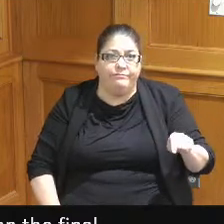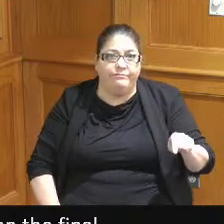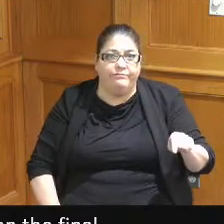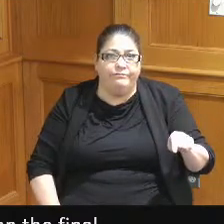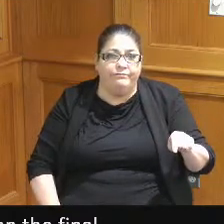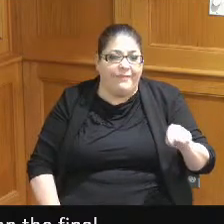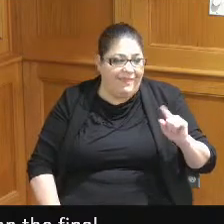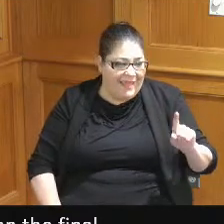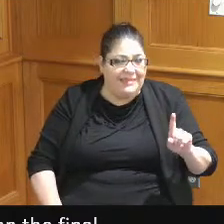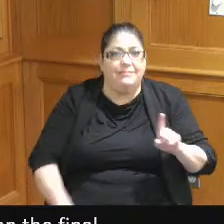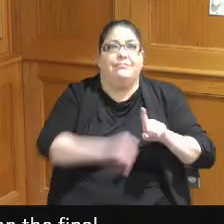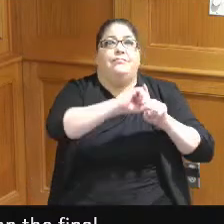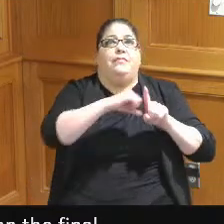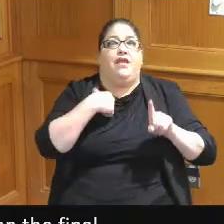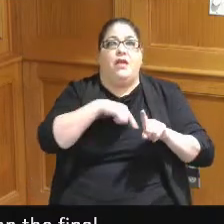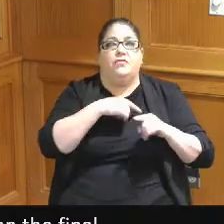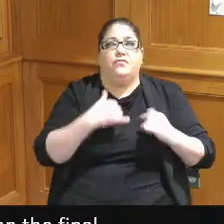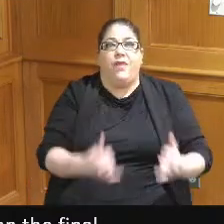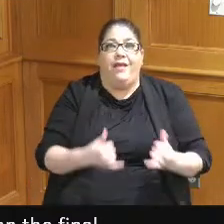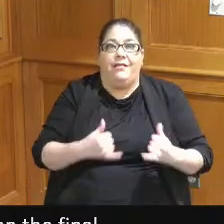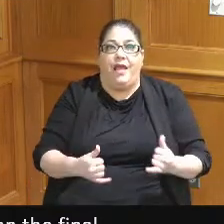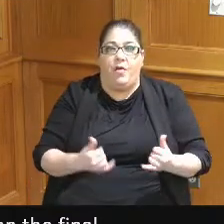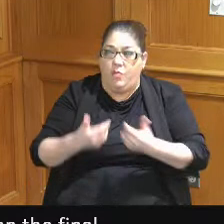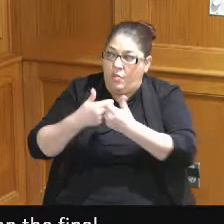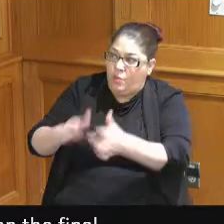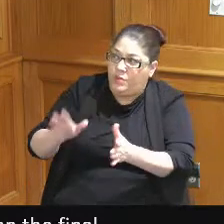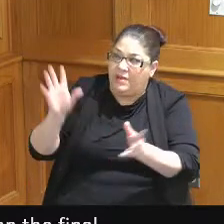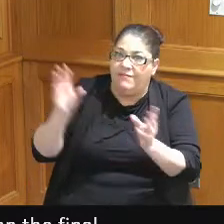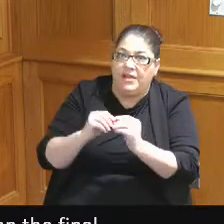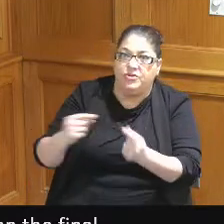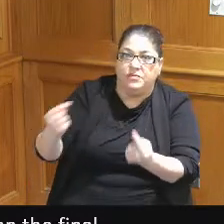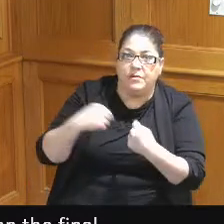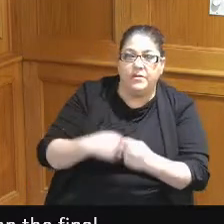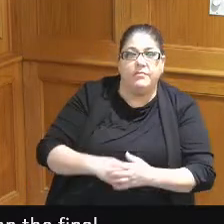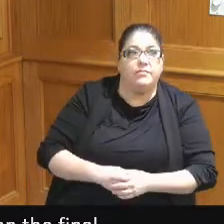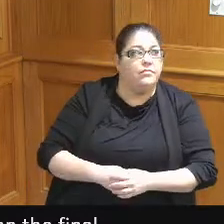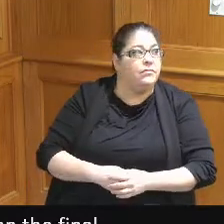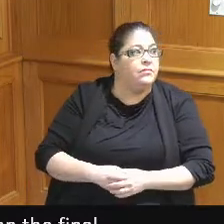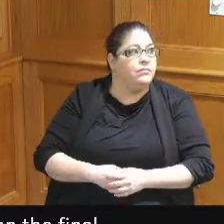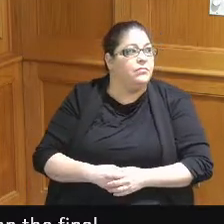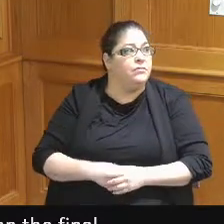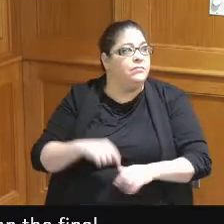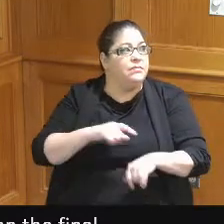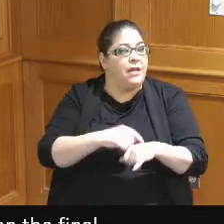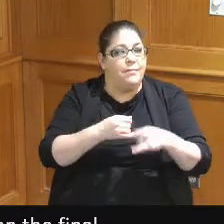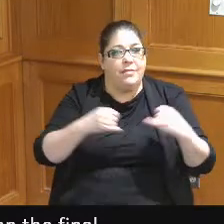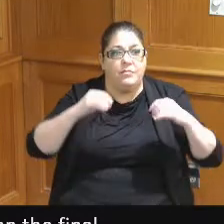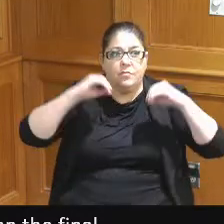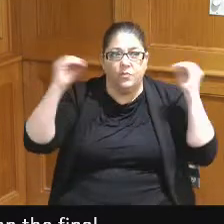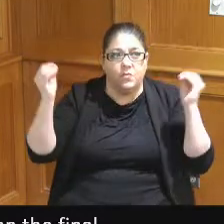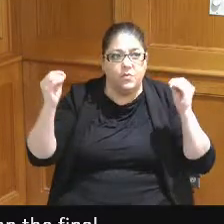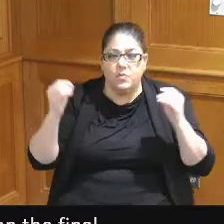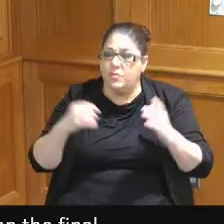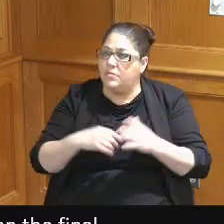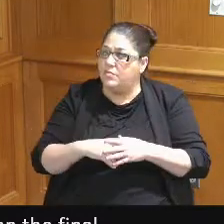us right now and we seem to kind of put that no timetable no deadline can't talk to the people